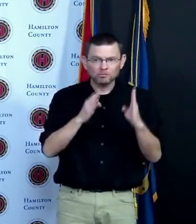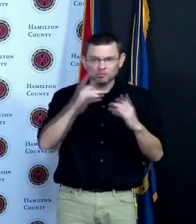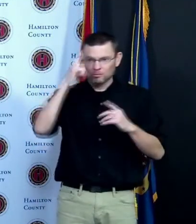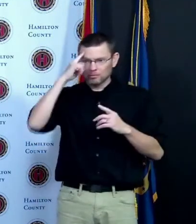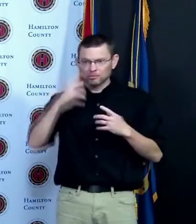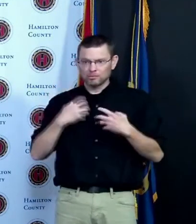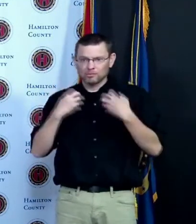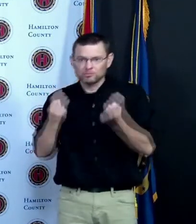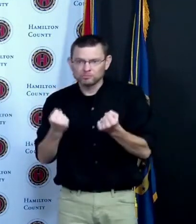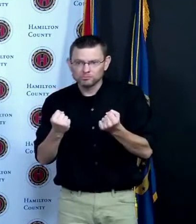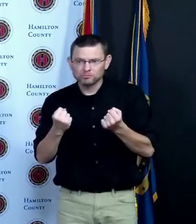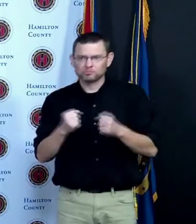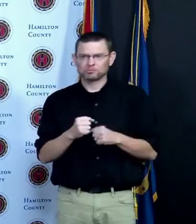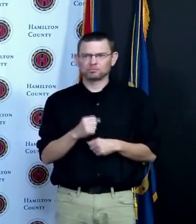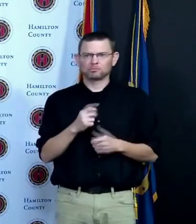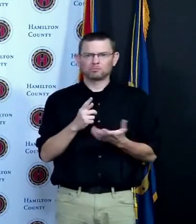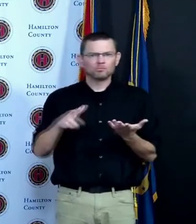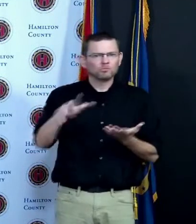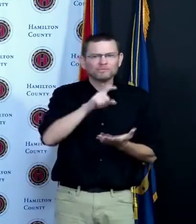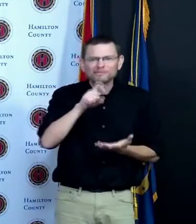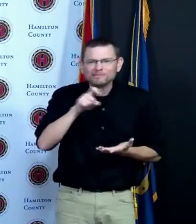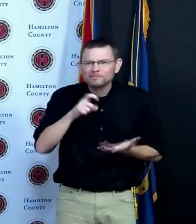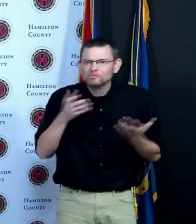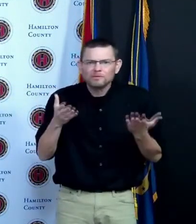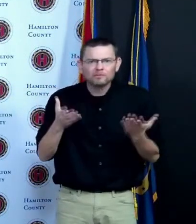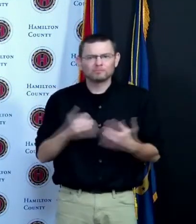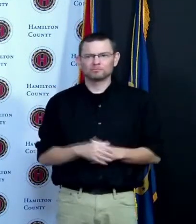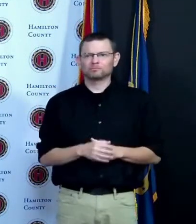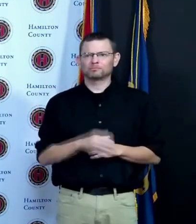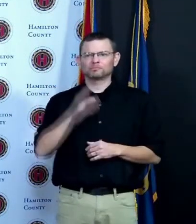there there are some real issues that we need to tackle on the community and some of these